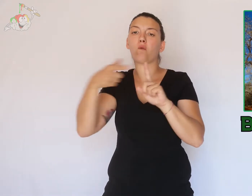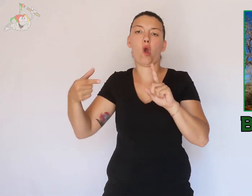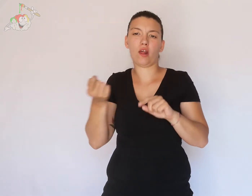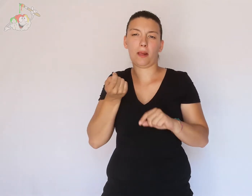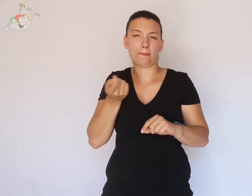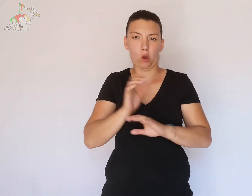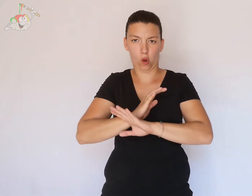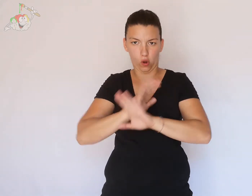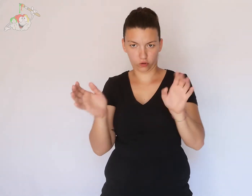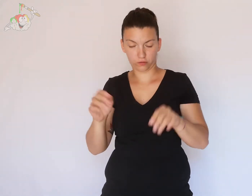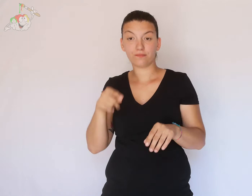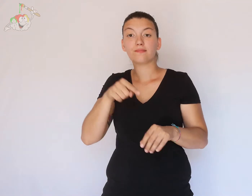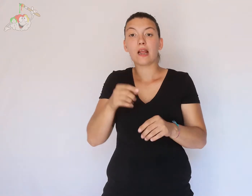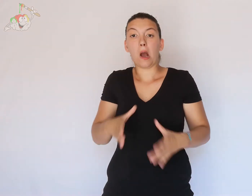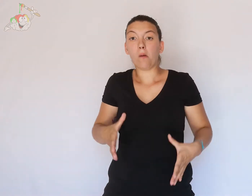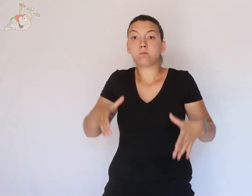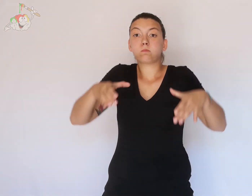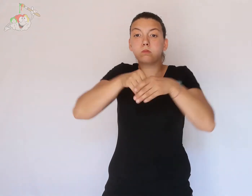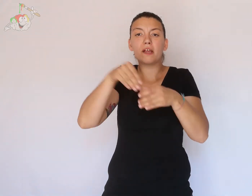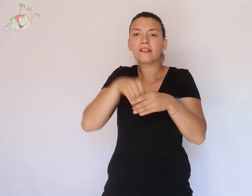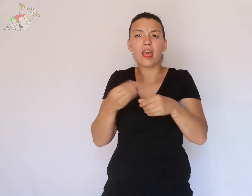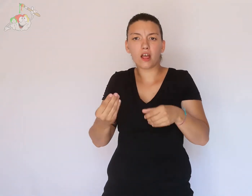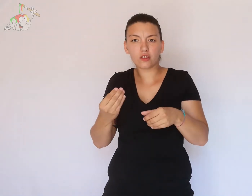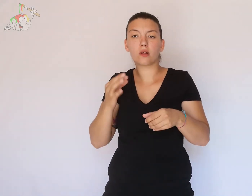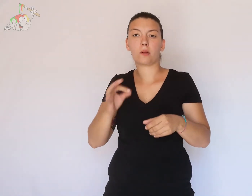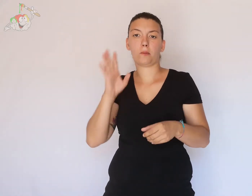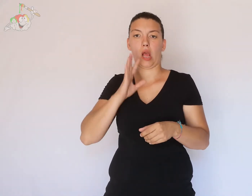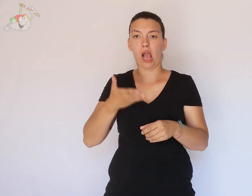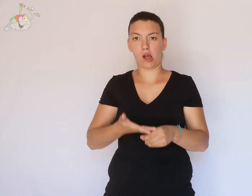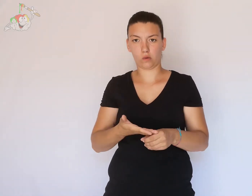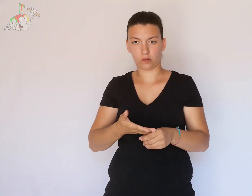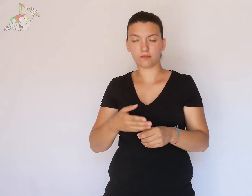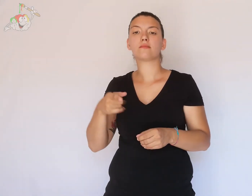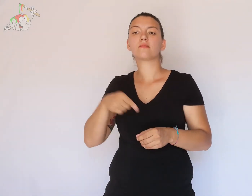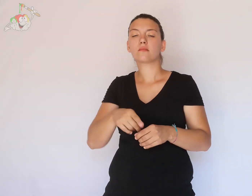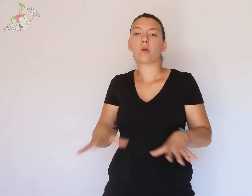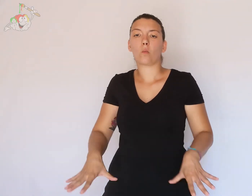leaves. Inside the trunk there is a reserve of water that the tree